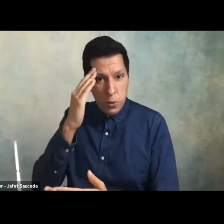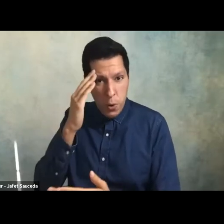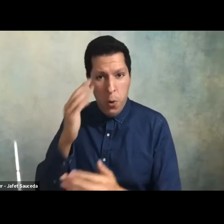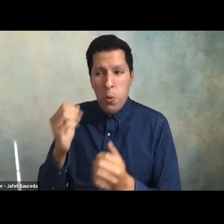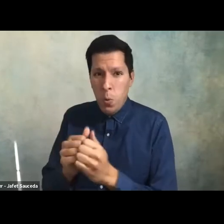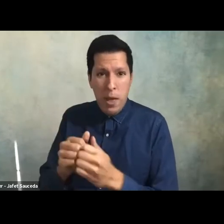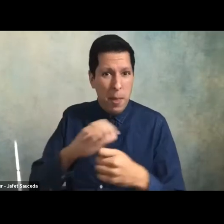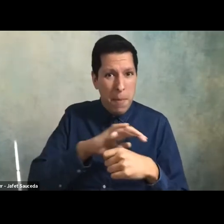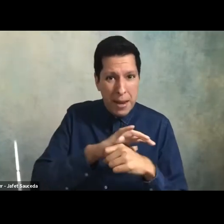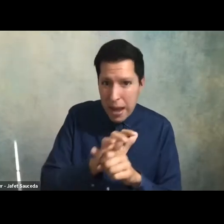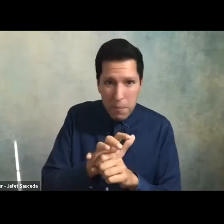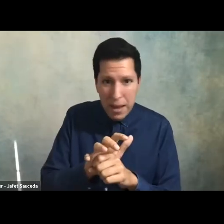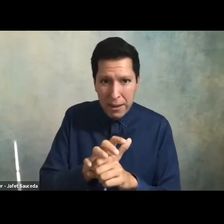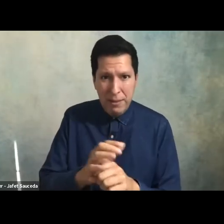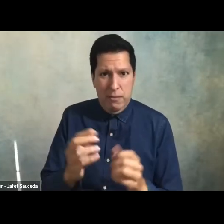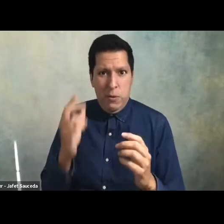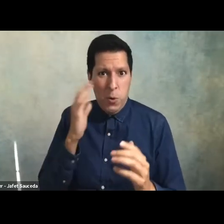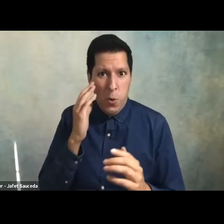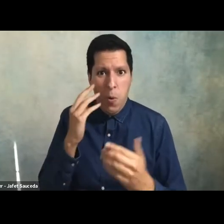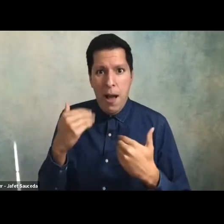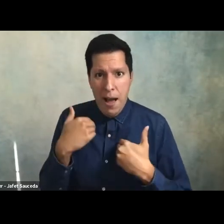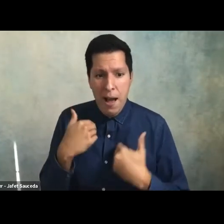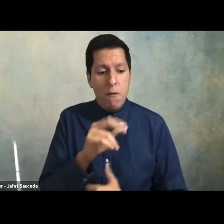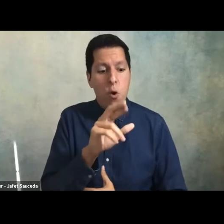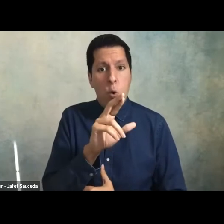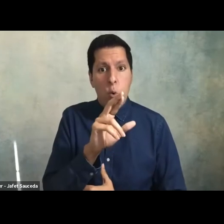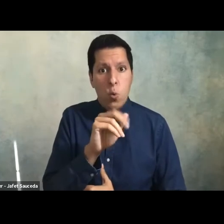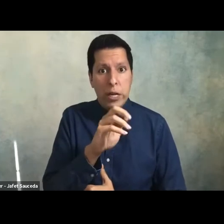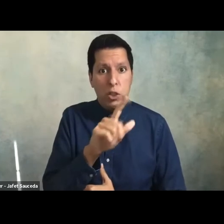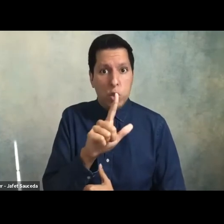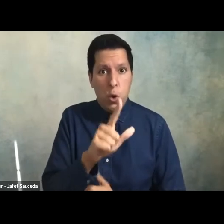so we have the racial justice movements and we have the ongoing realities of